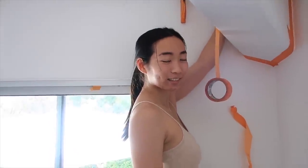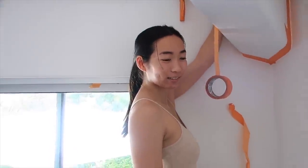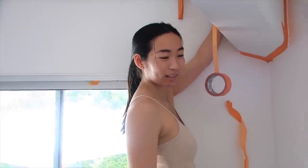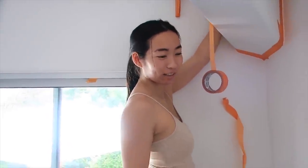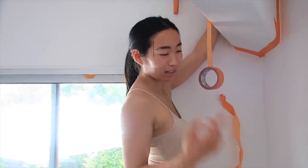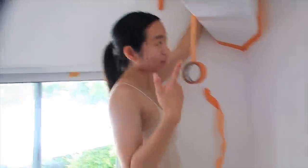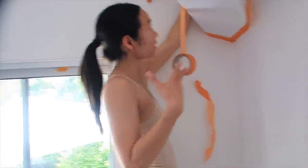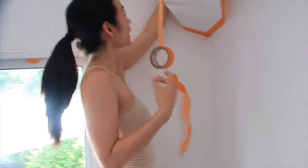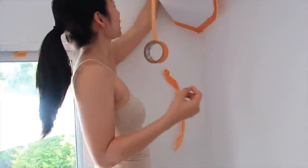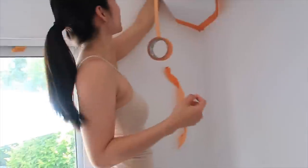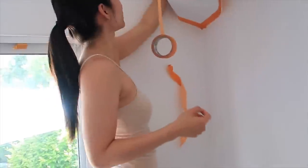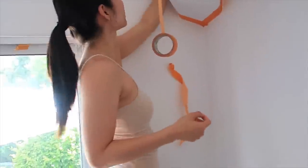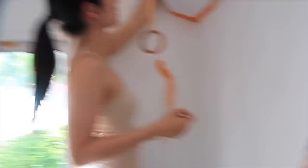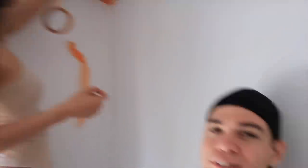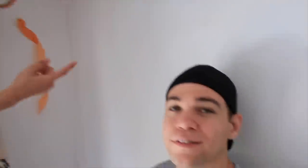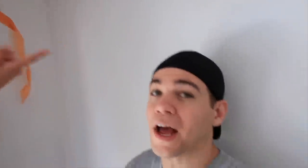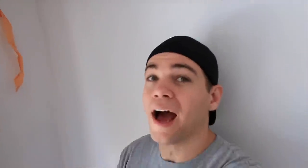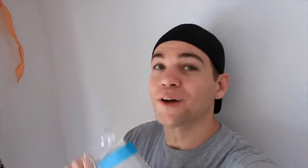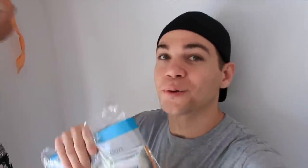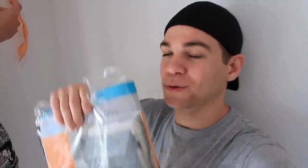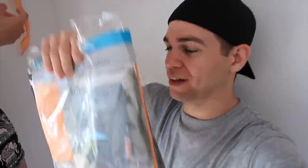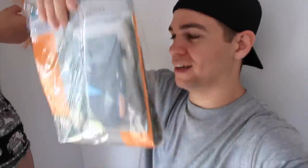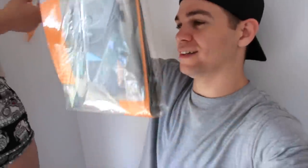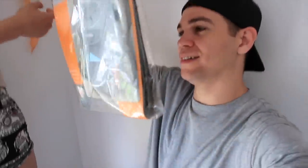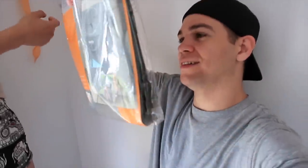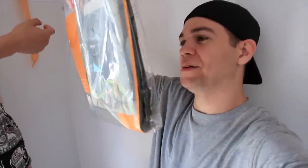E: I thought you'd like it R: I do like it